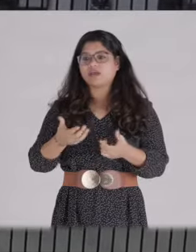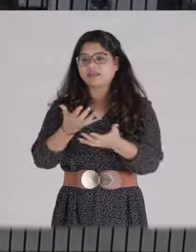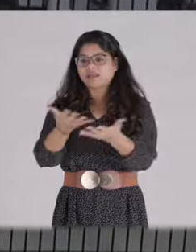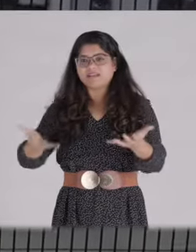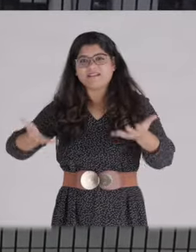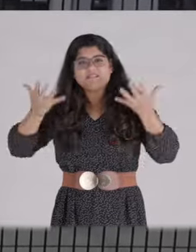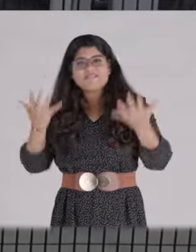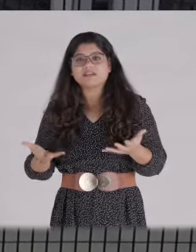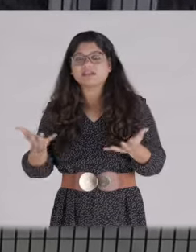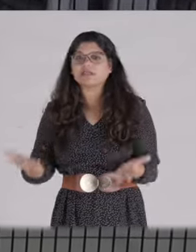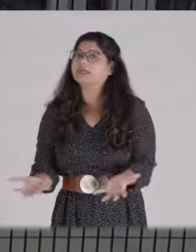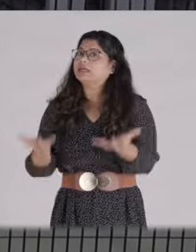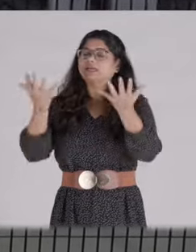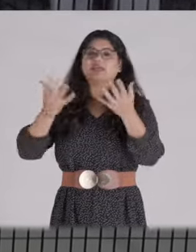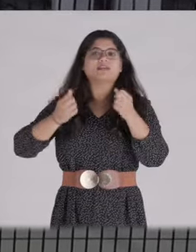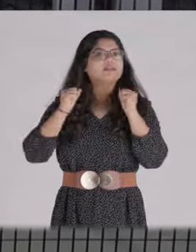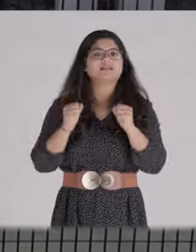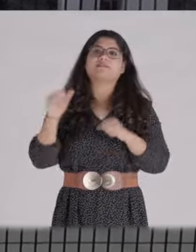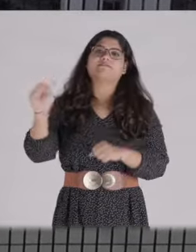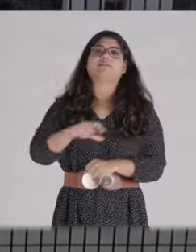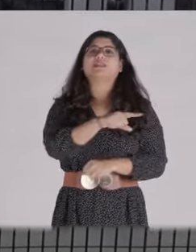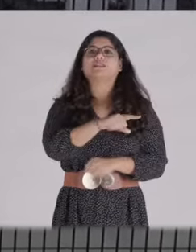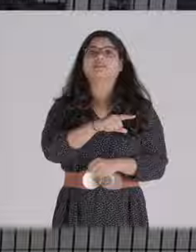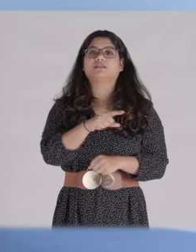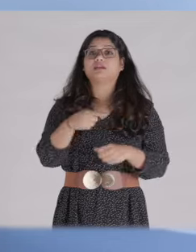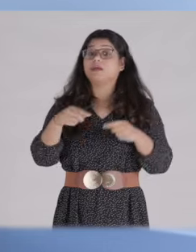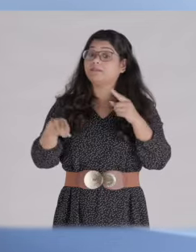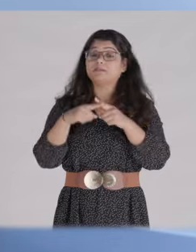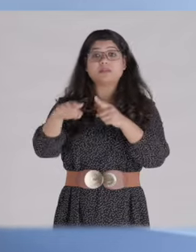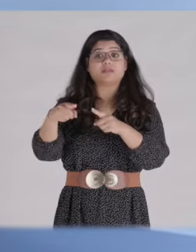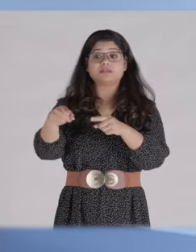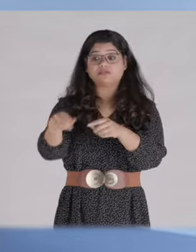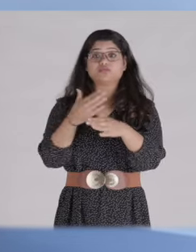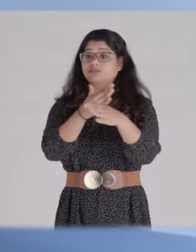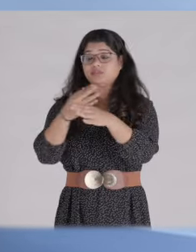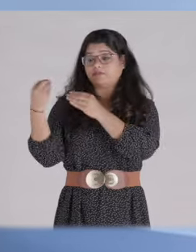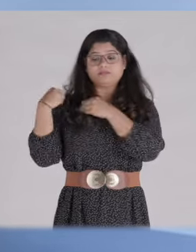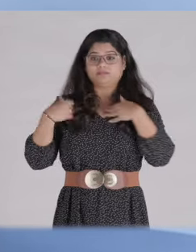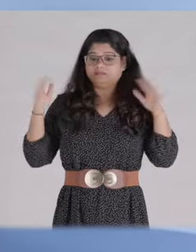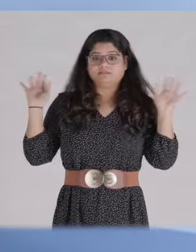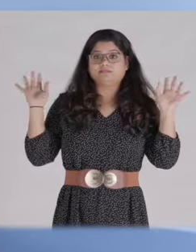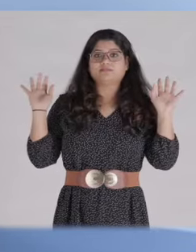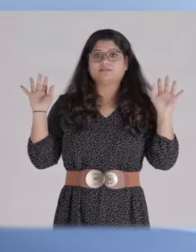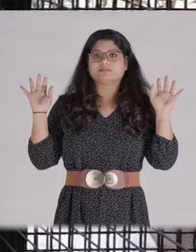weights. So, it will be very difficult. Secondly, we are not responsible for their security.'